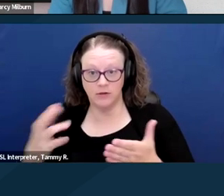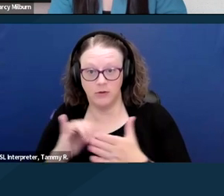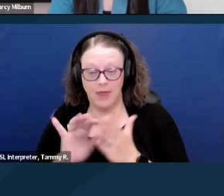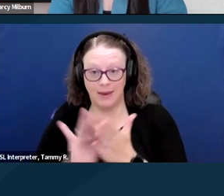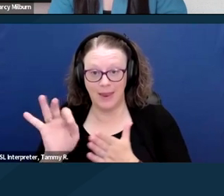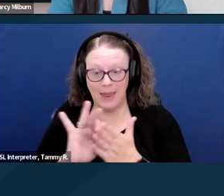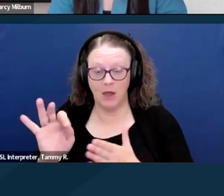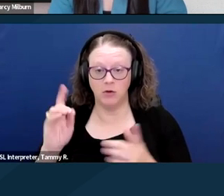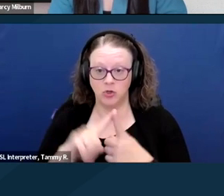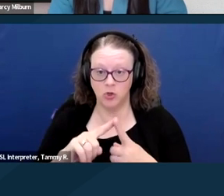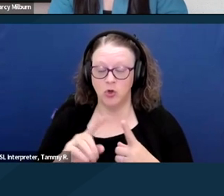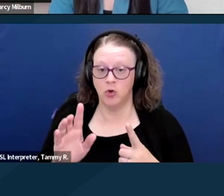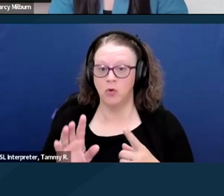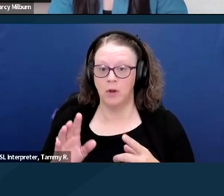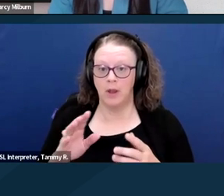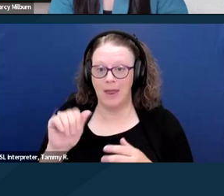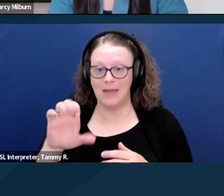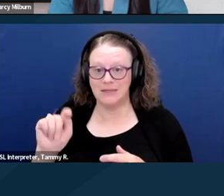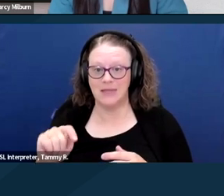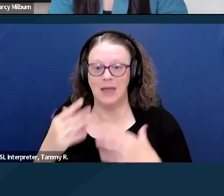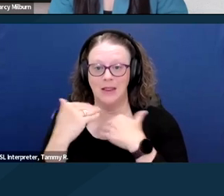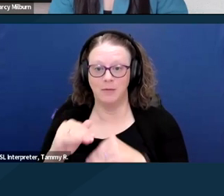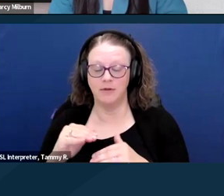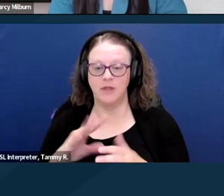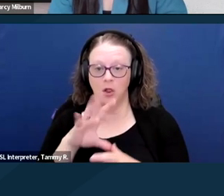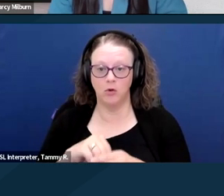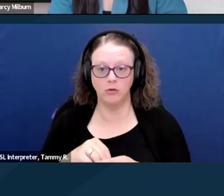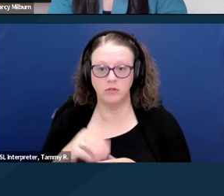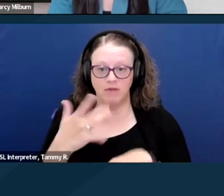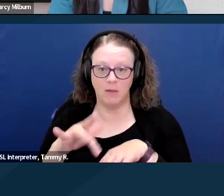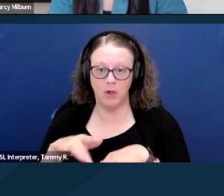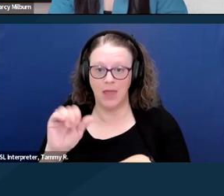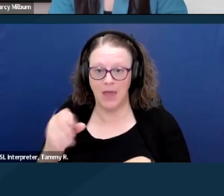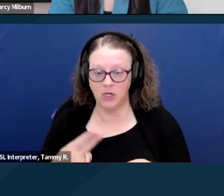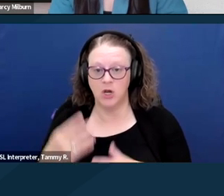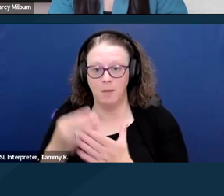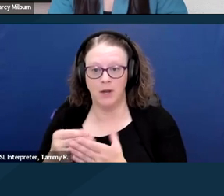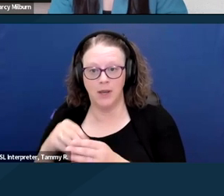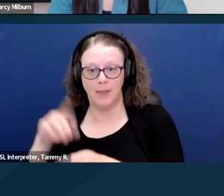include cash on hand, money in bank accounts, most retirement accounts, stocks, bonds,